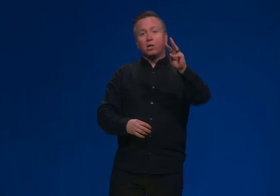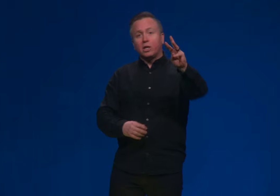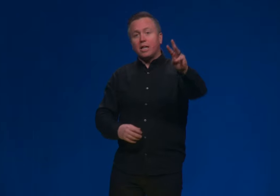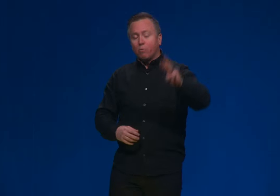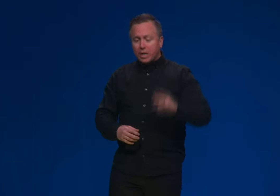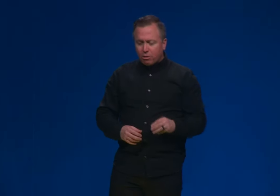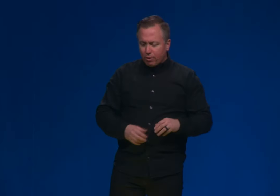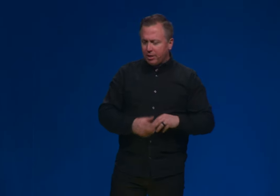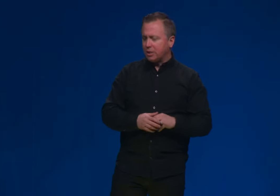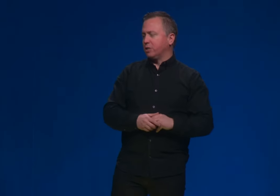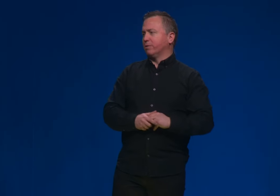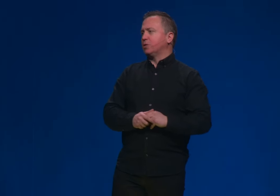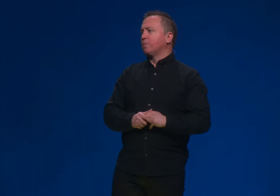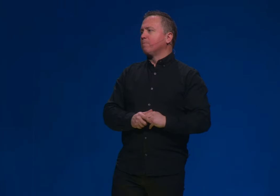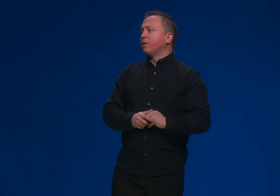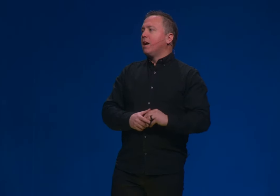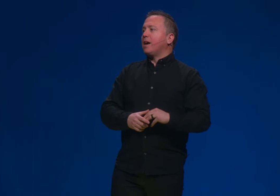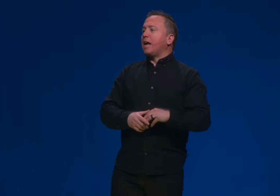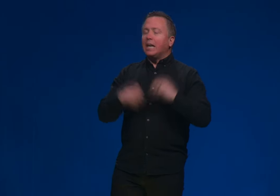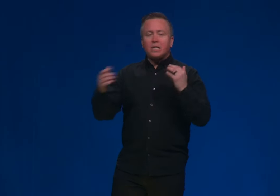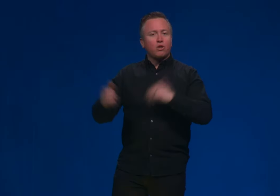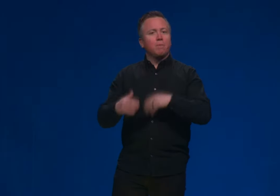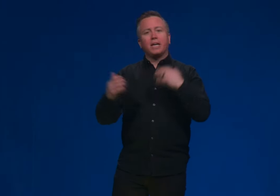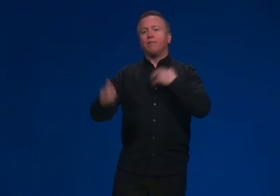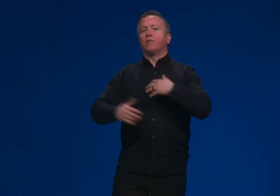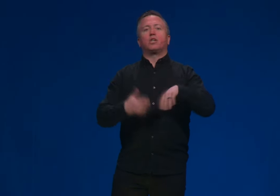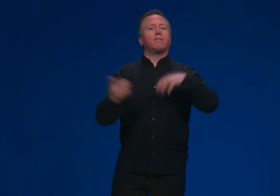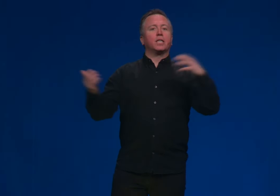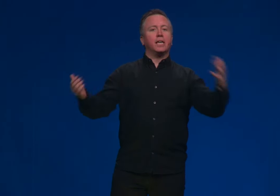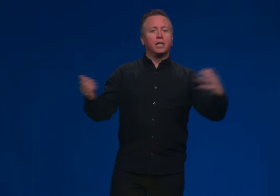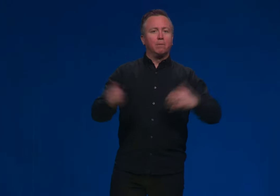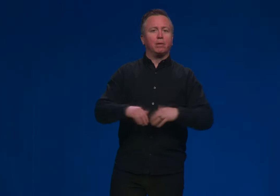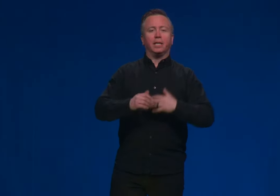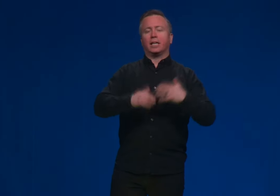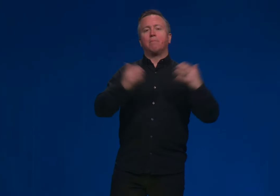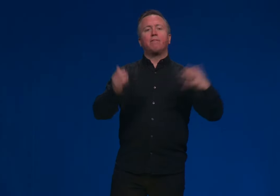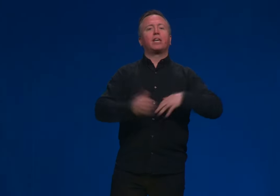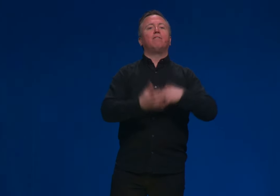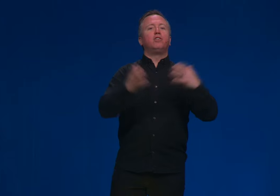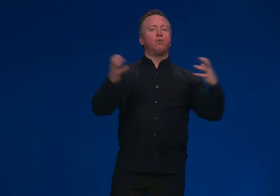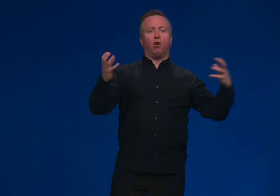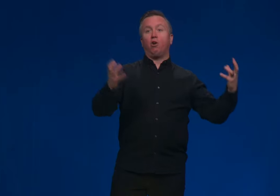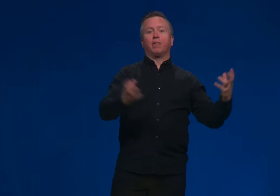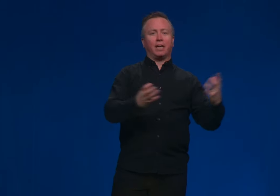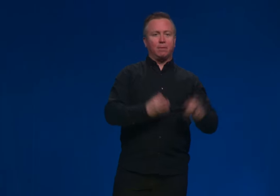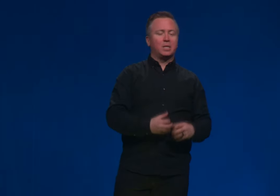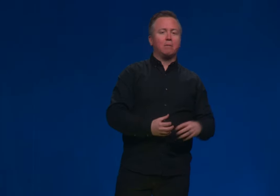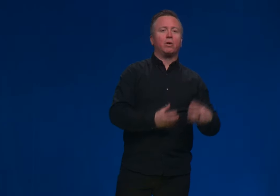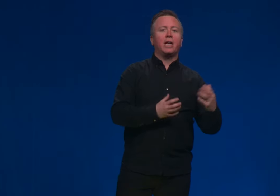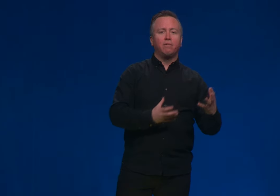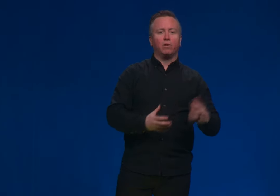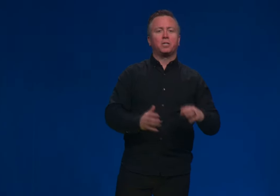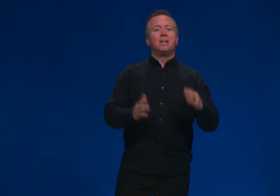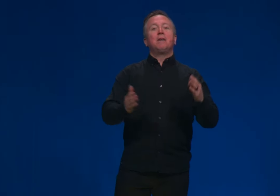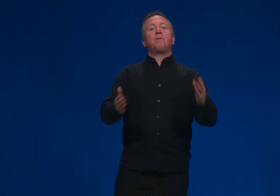We're going to look at that Week three of the series, and any sermon I give you is obviously incomplete. Like I'm never giving you all that can be said about any verse.